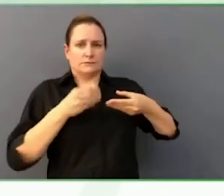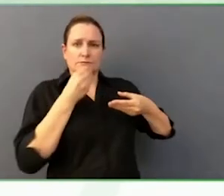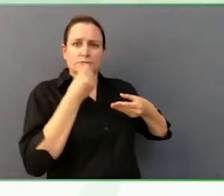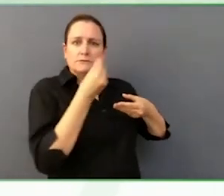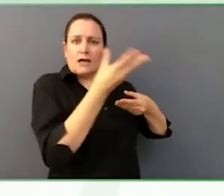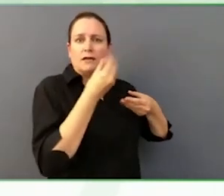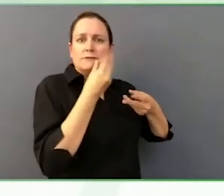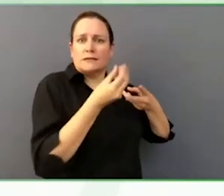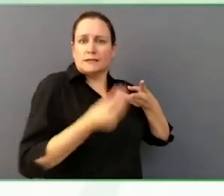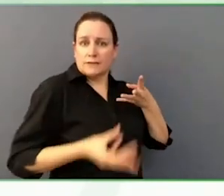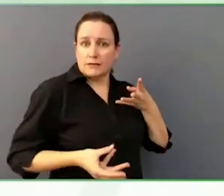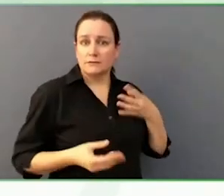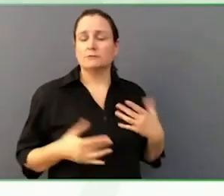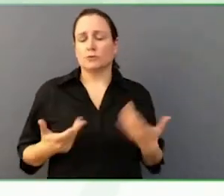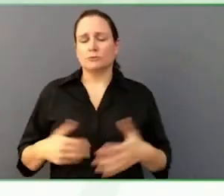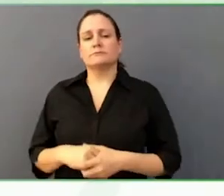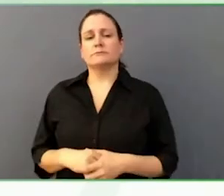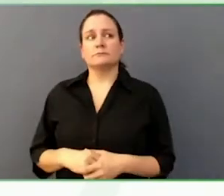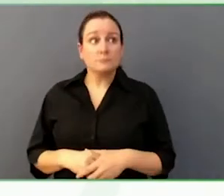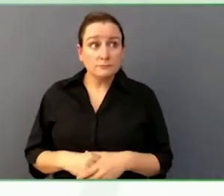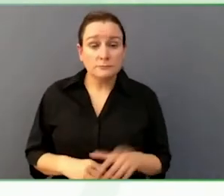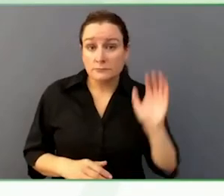The ministry, that is for me to deal with.